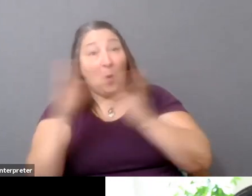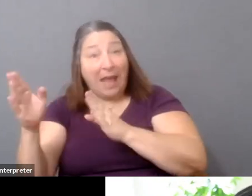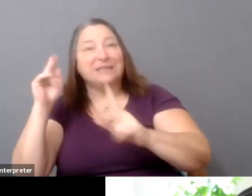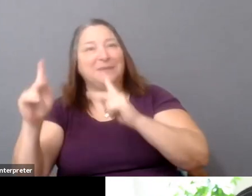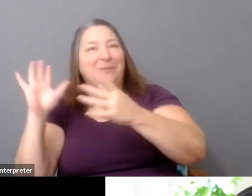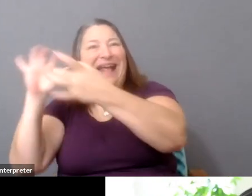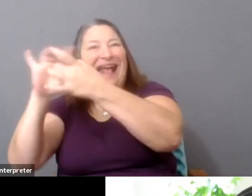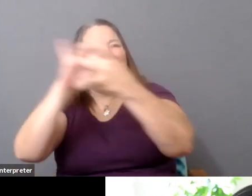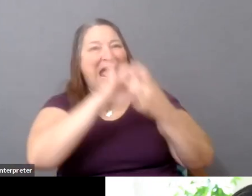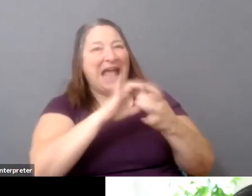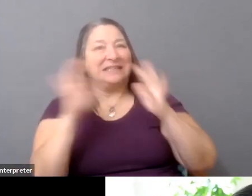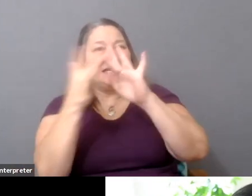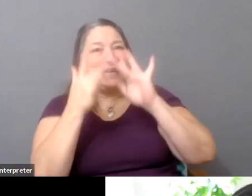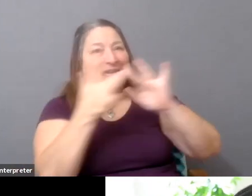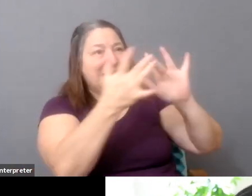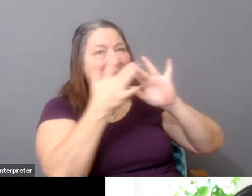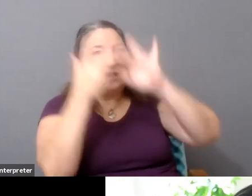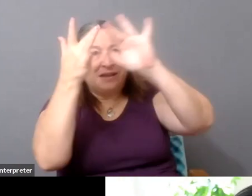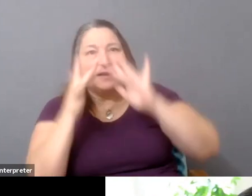and engaging with each other internationally,